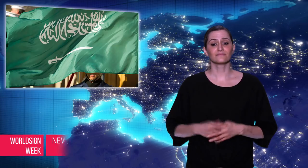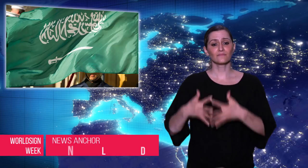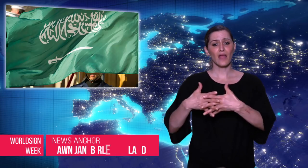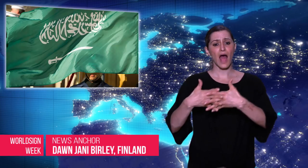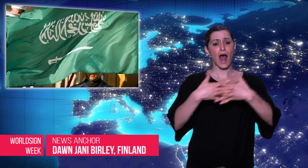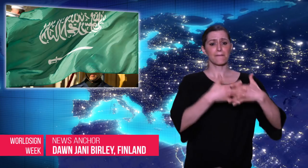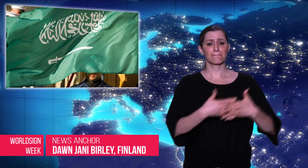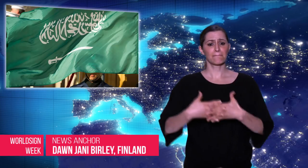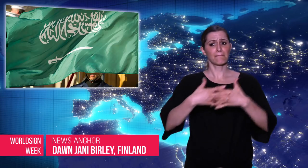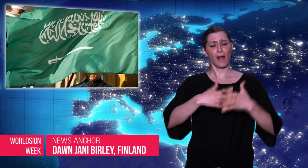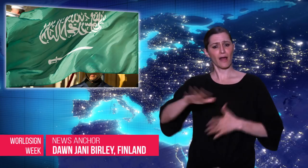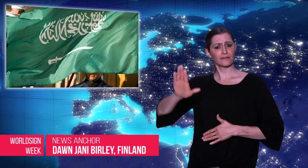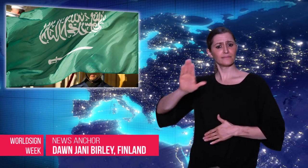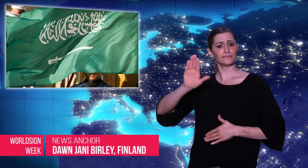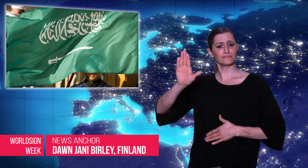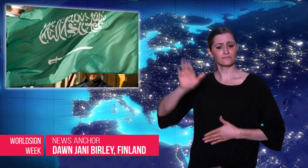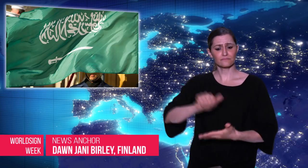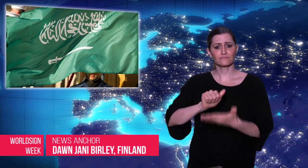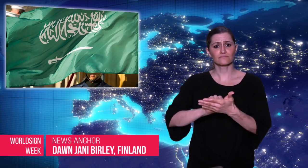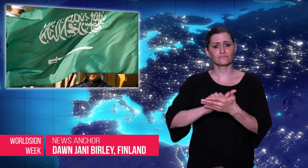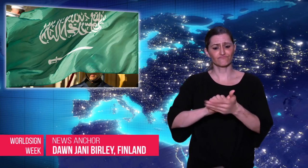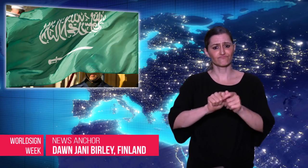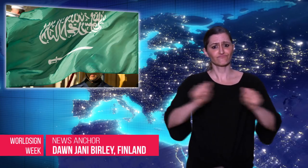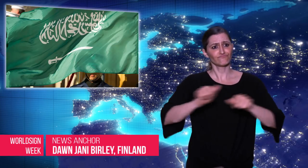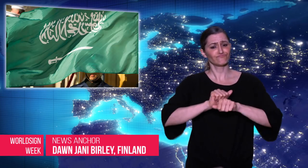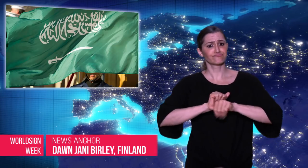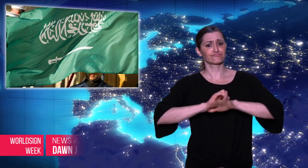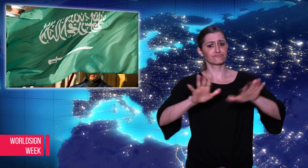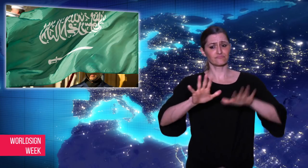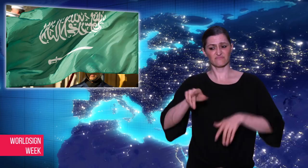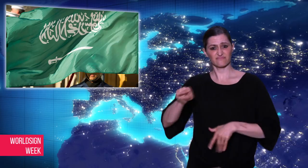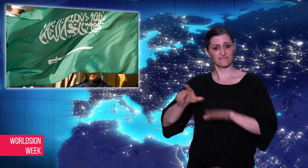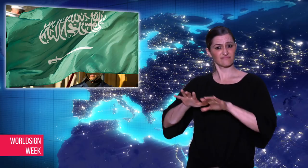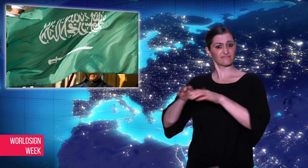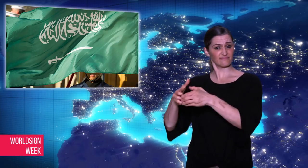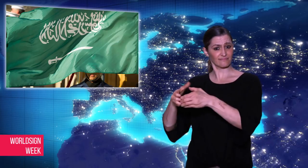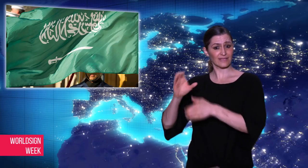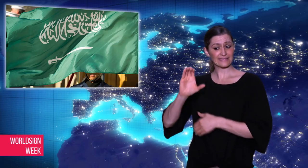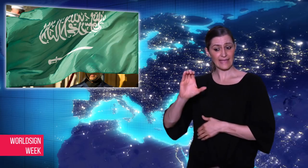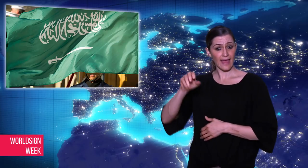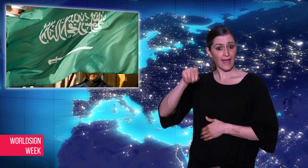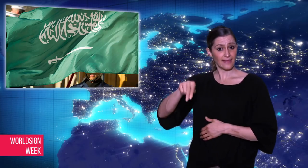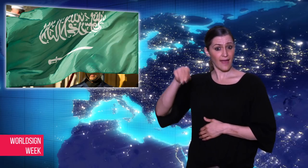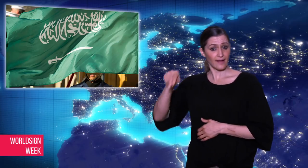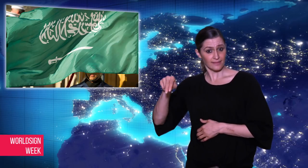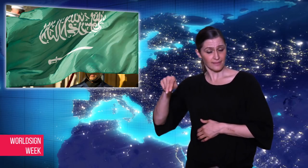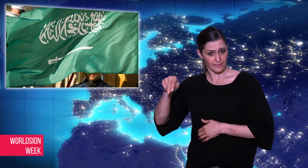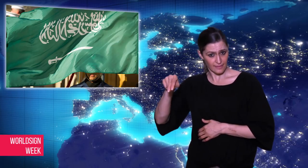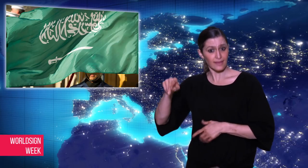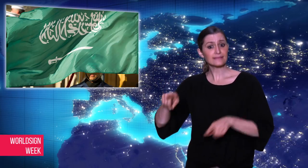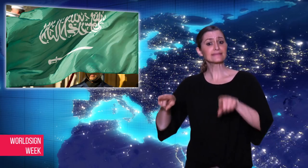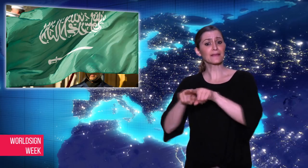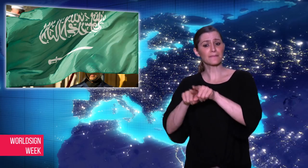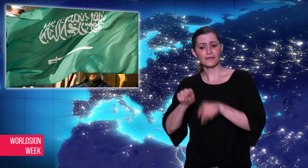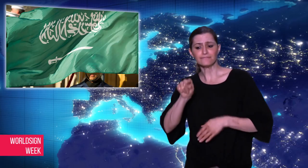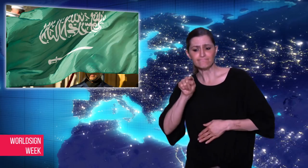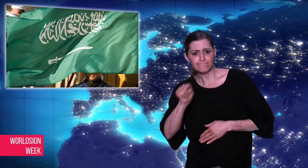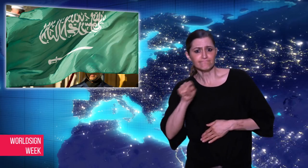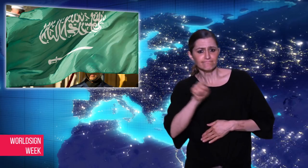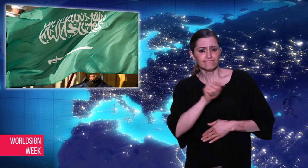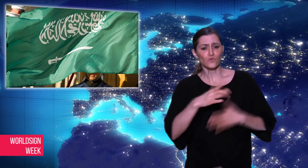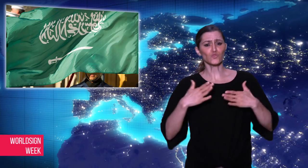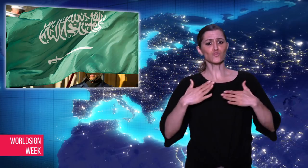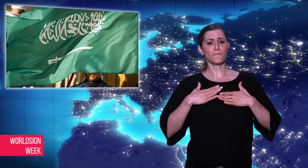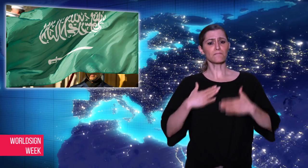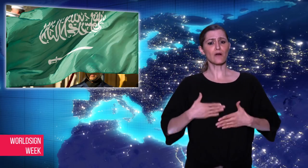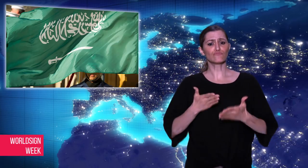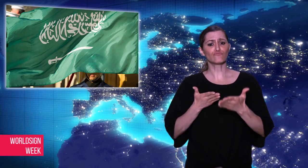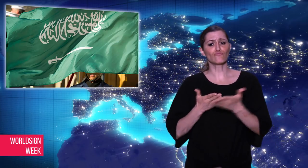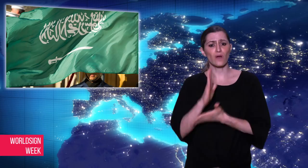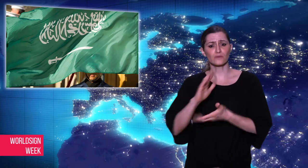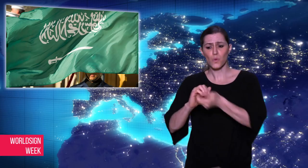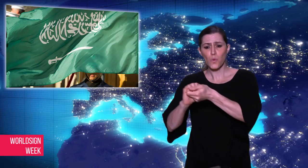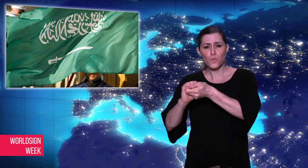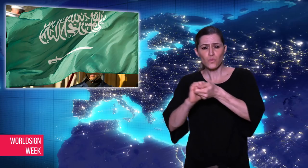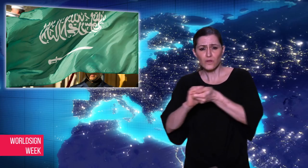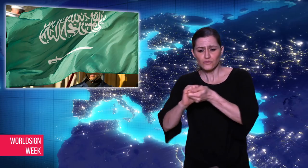Dawn: An American news station, CNN and several